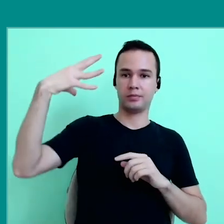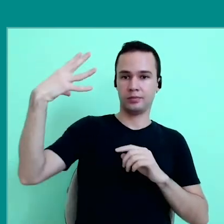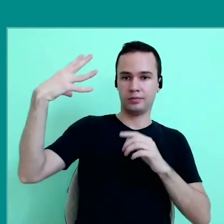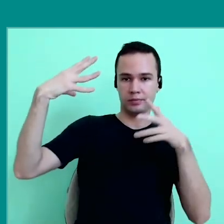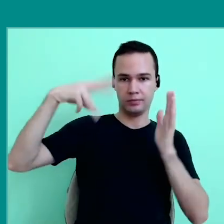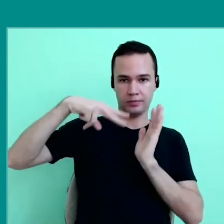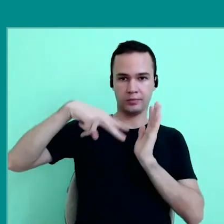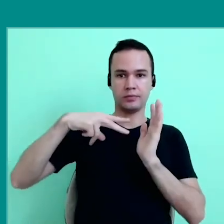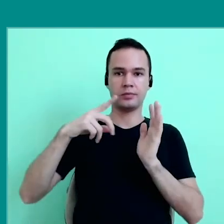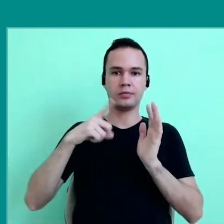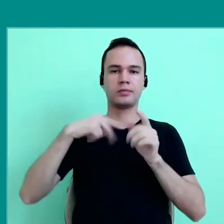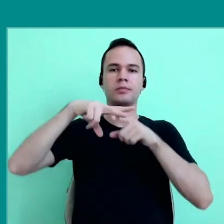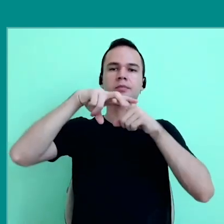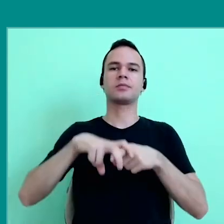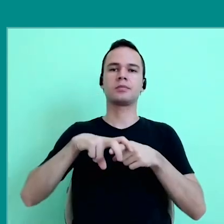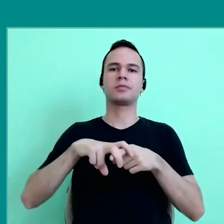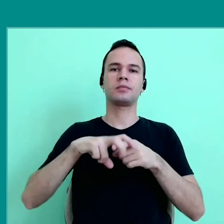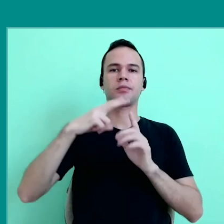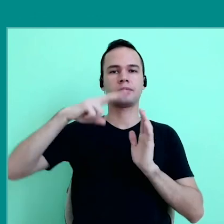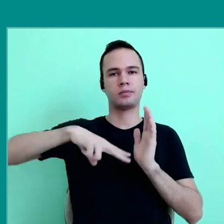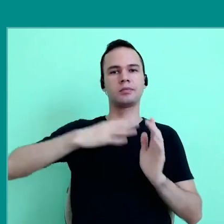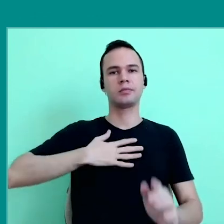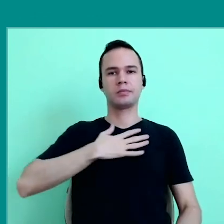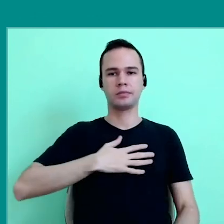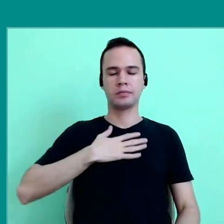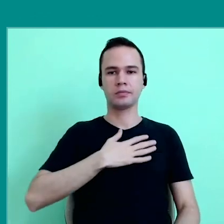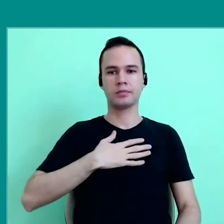I'm in an armchair I stay for read, and well, that's it.